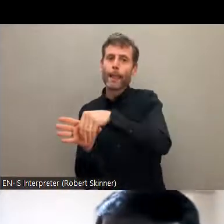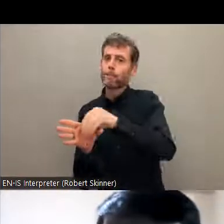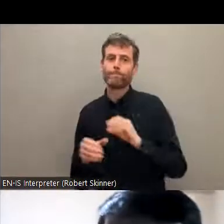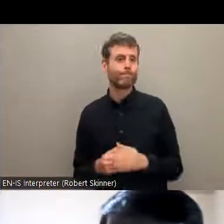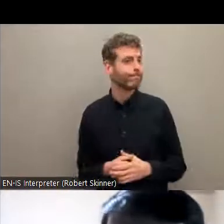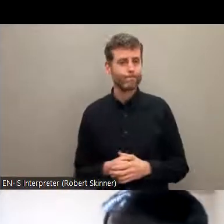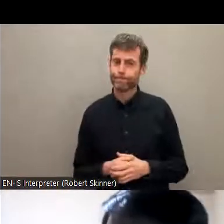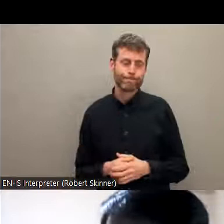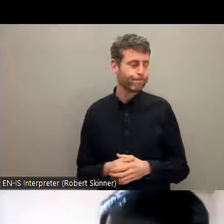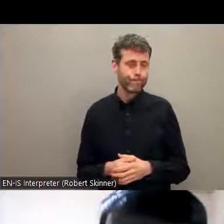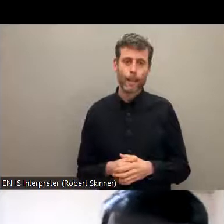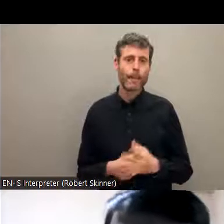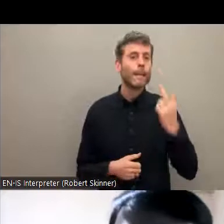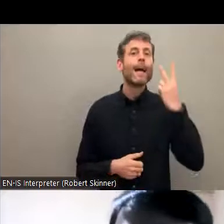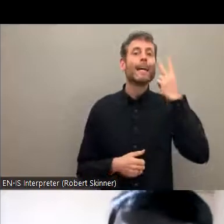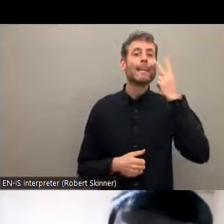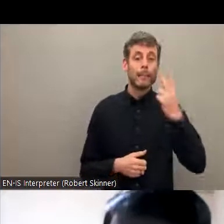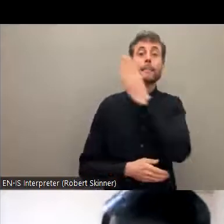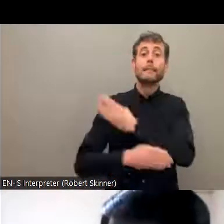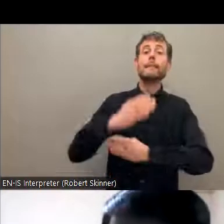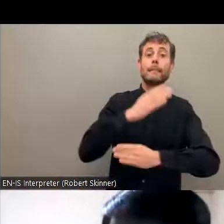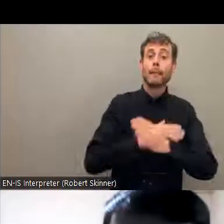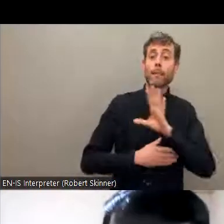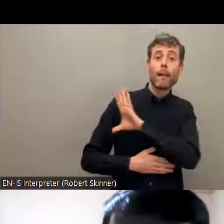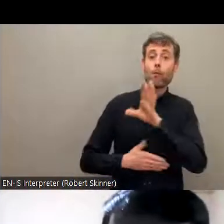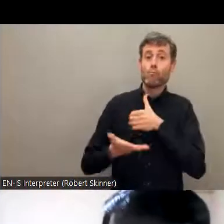approach doesn't work for the minority section or for